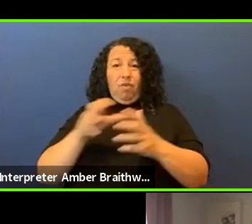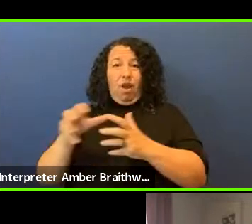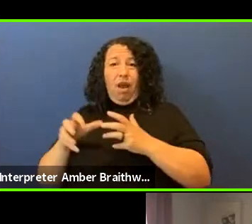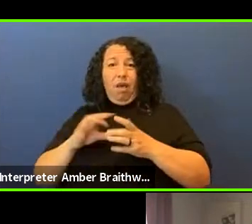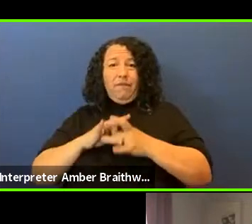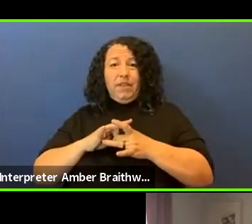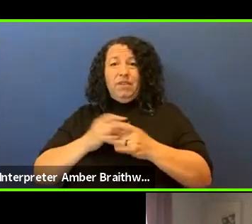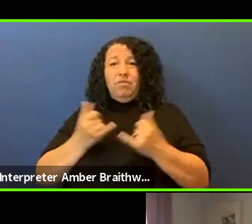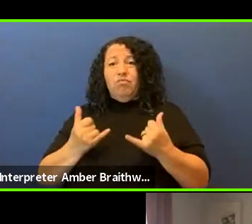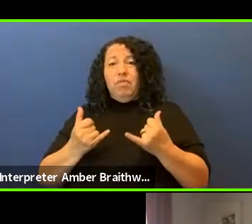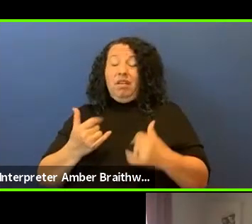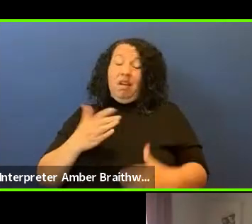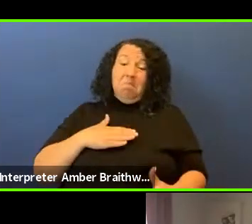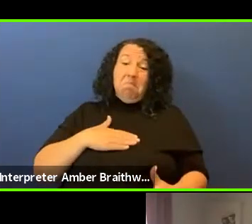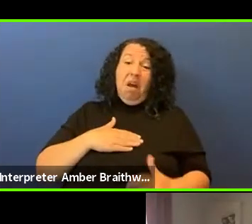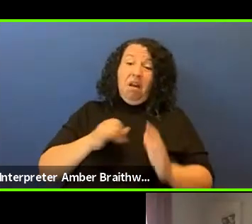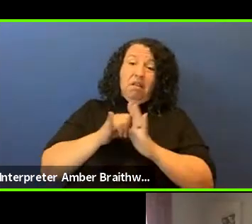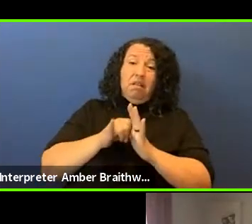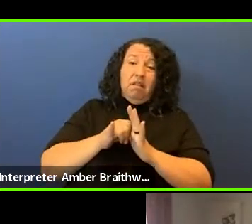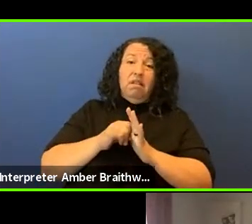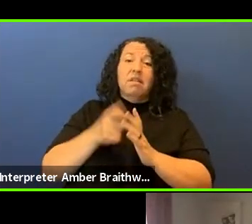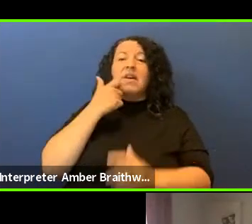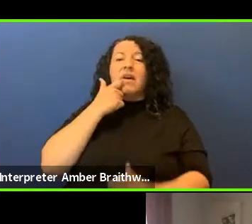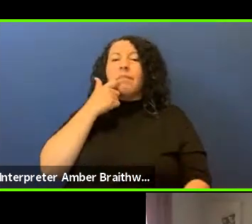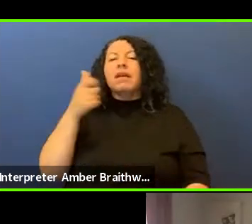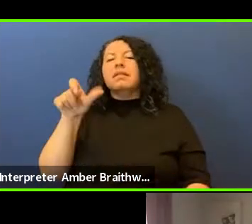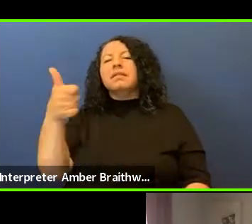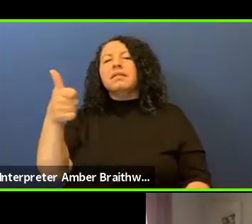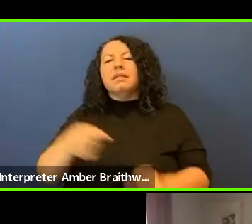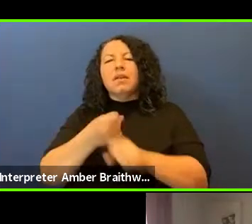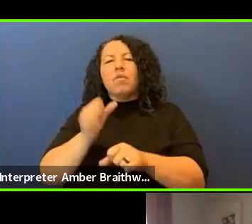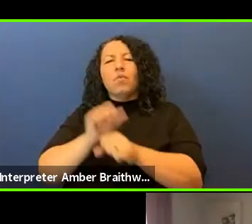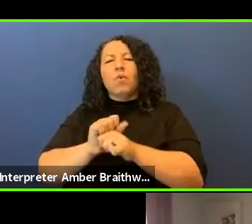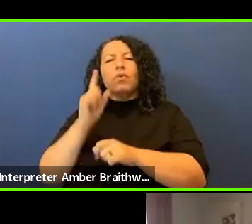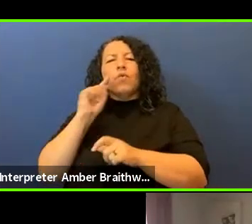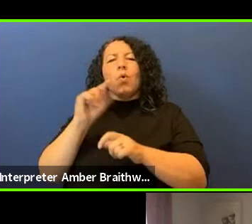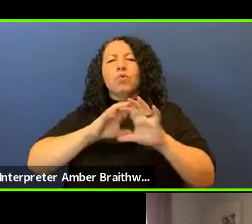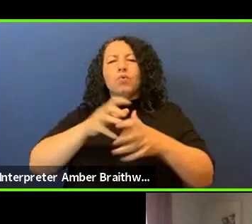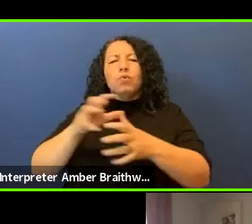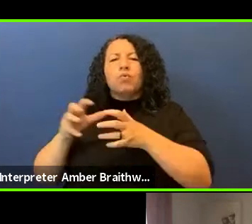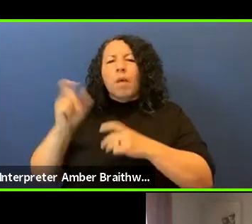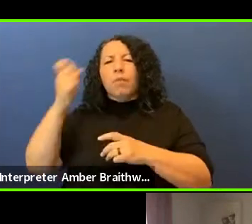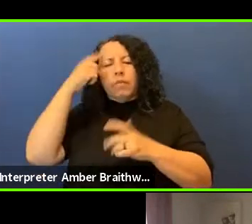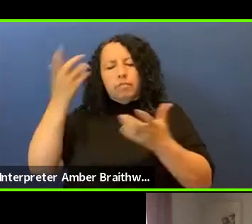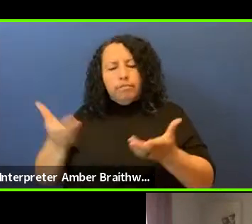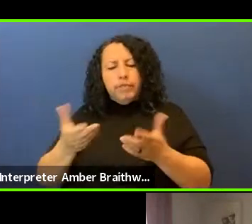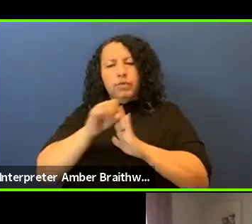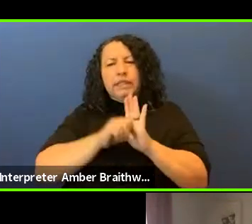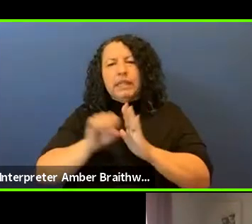I have worked for tribal governments here in South Dakota. I've also worked at the tech training